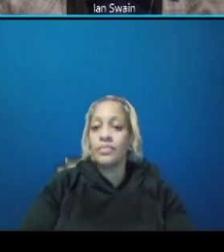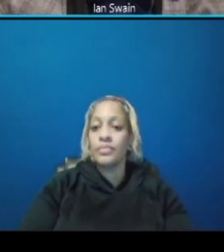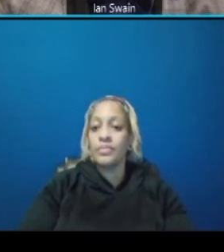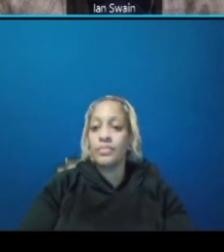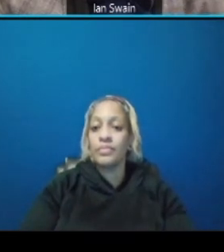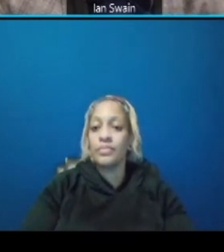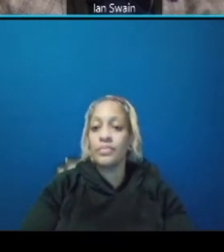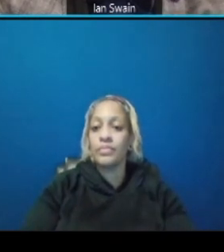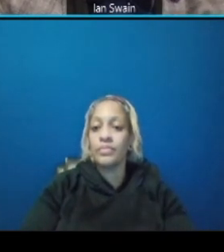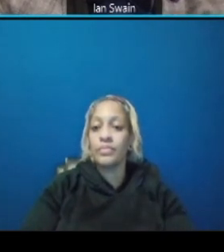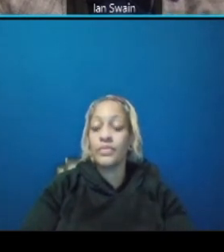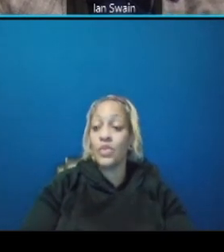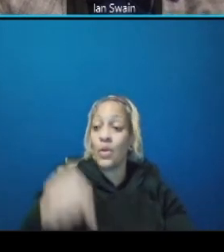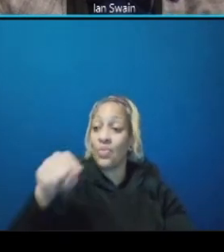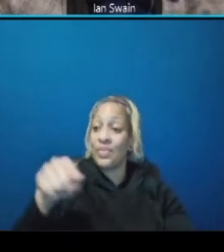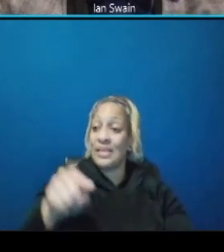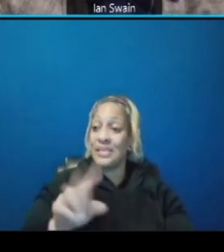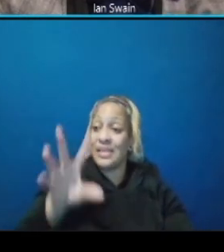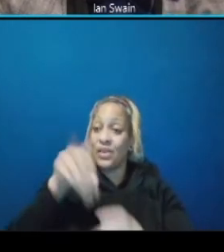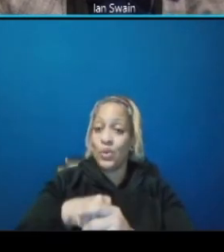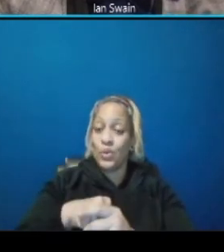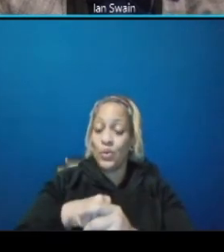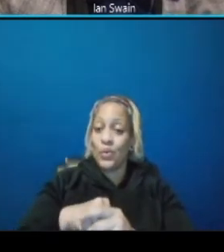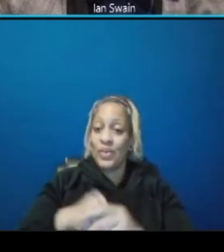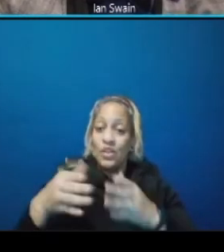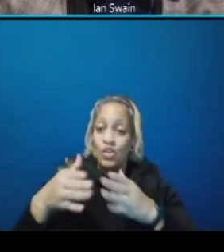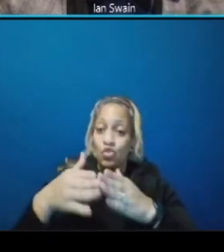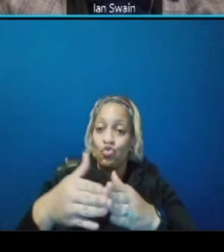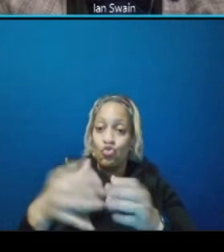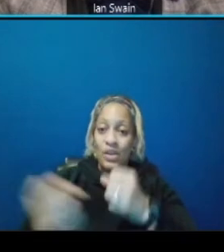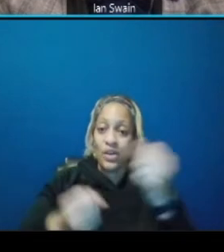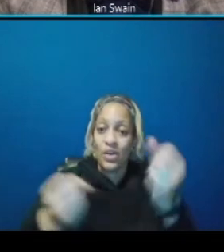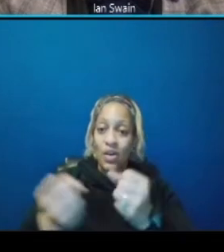the streetcar elements east of minnesota avenue as well being completed before west